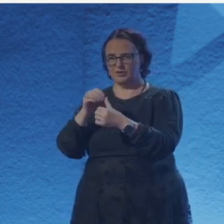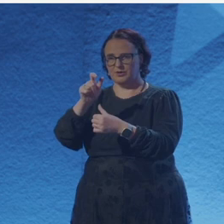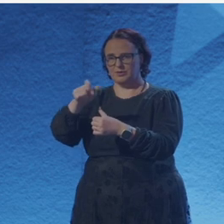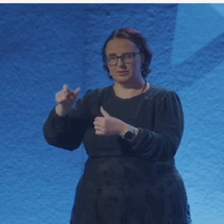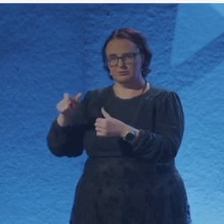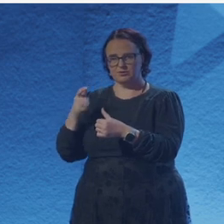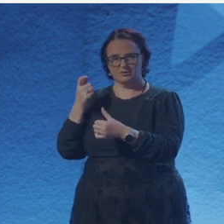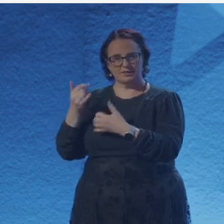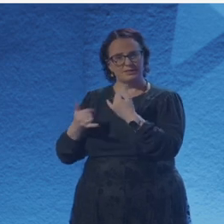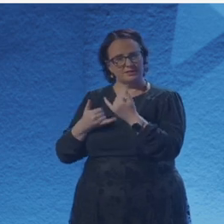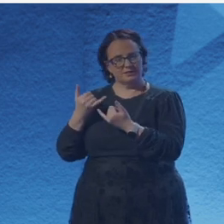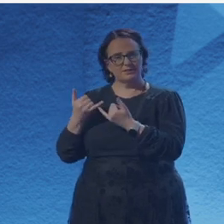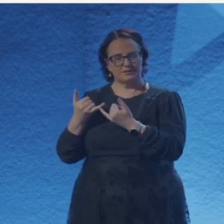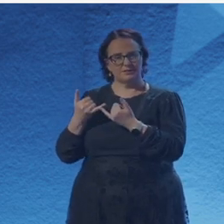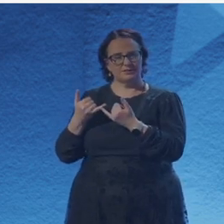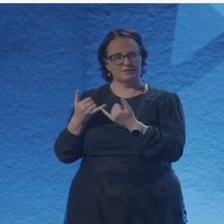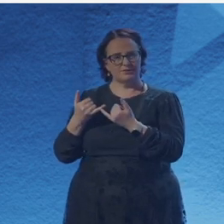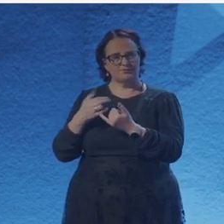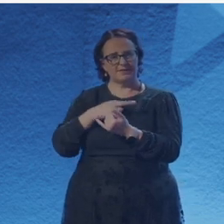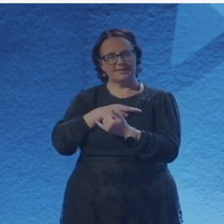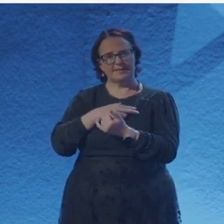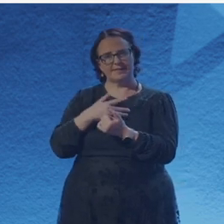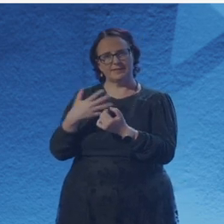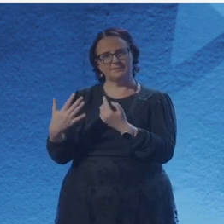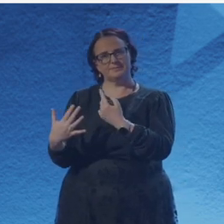So like watching them navigate their emotions,